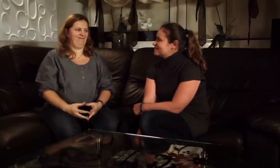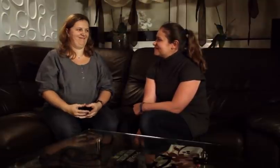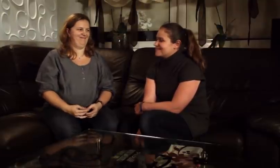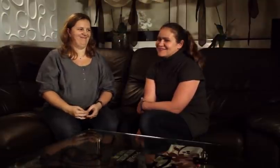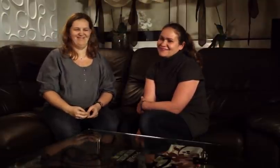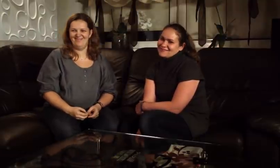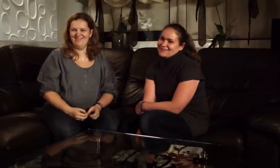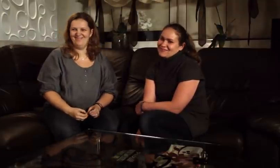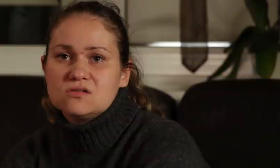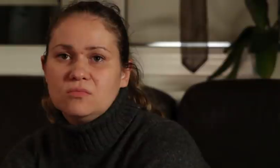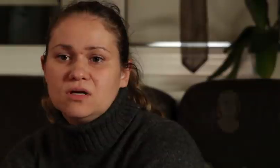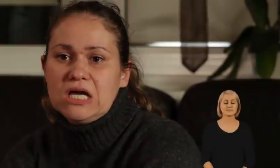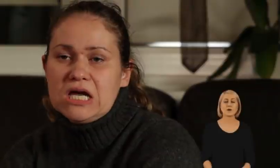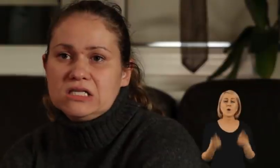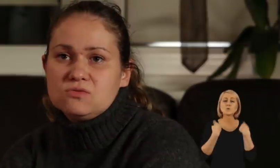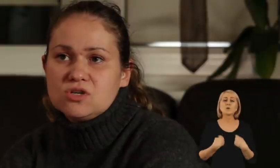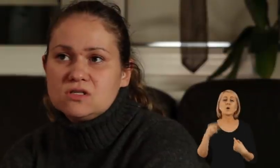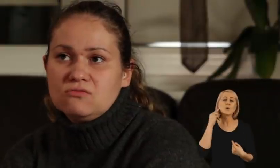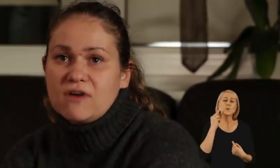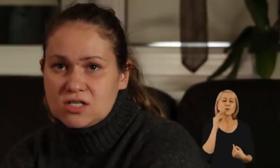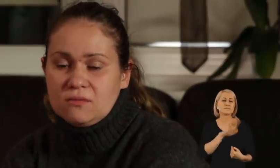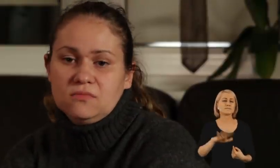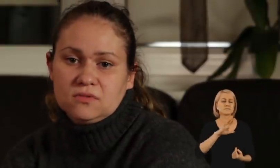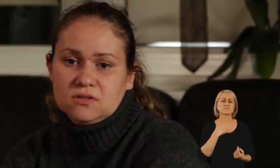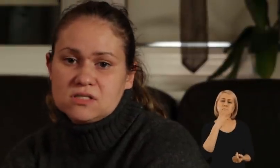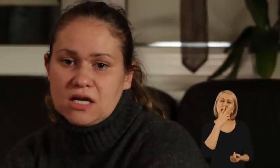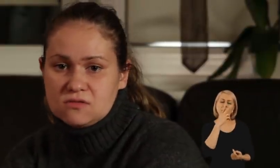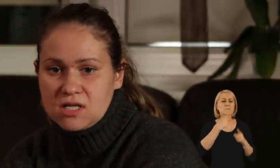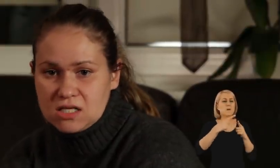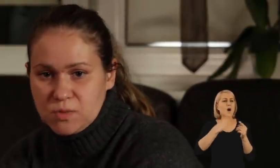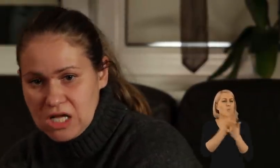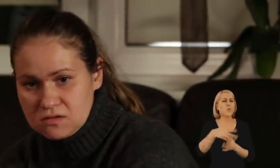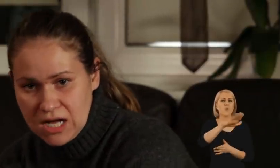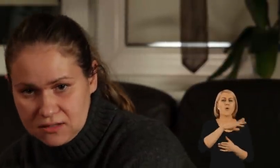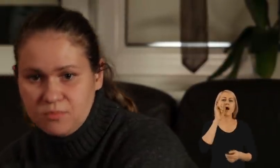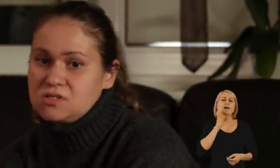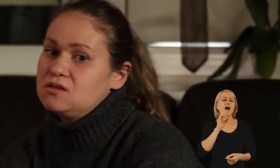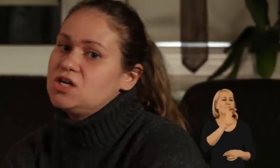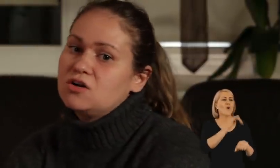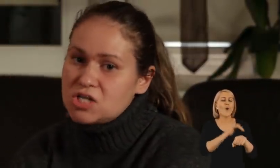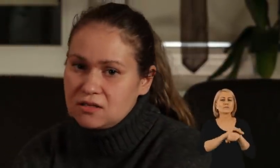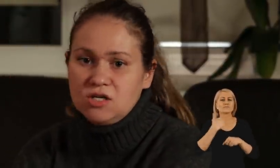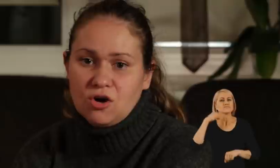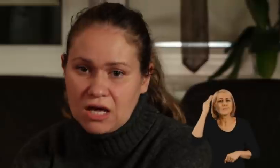I get to know more and more Agatas deaf friend and I find them very open minded.